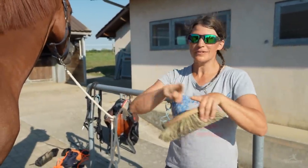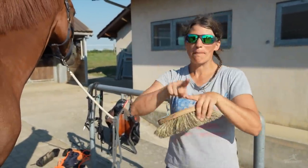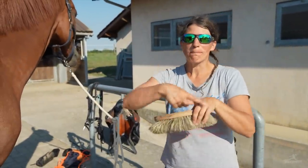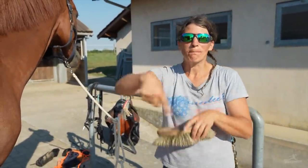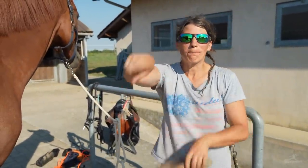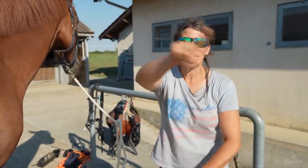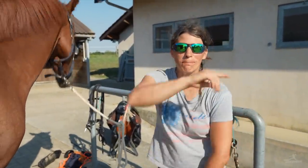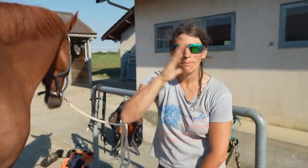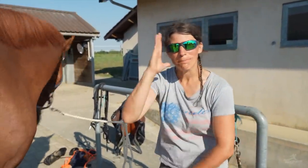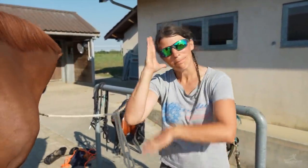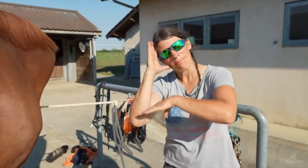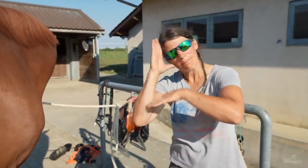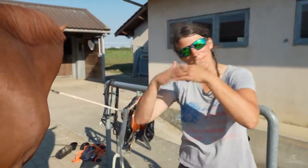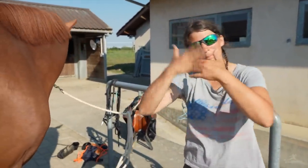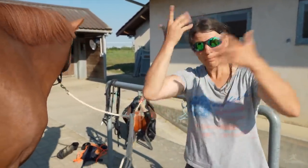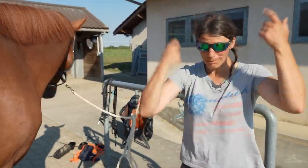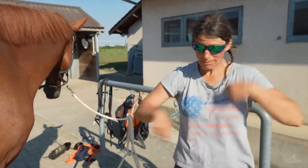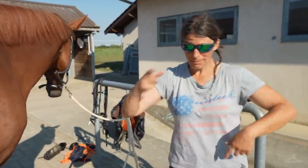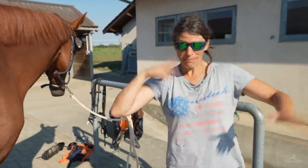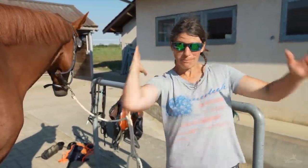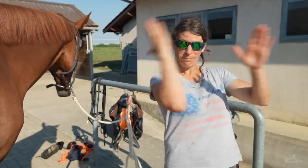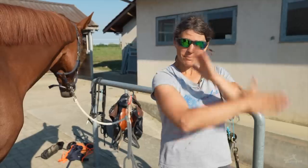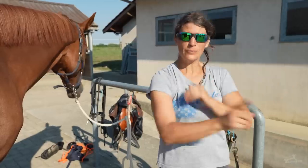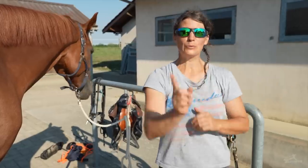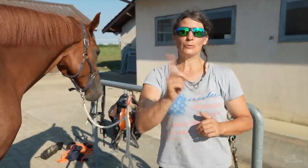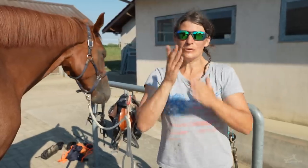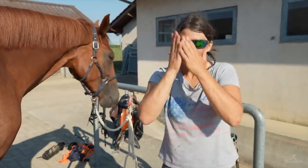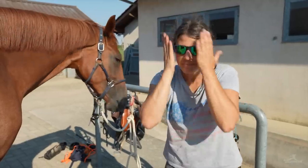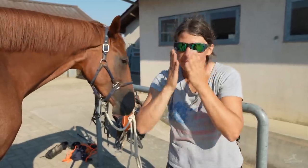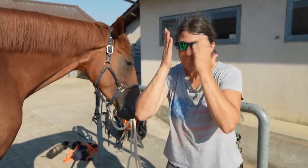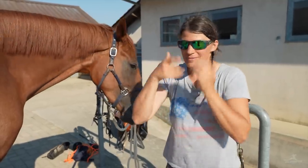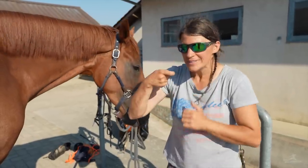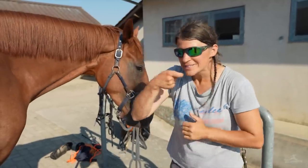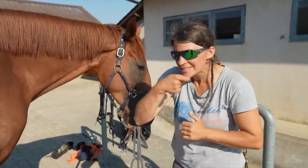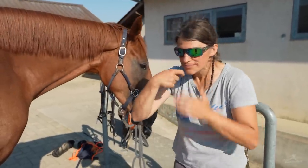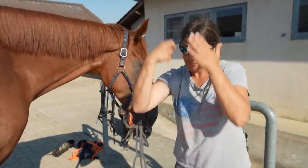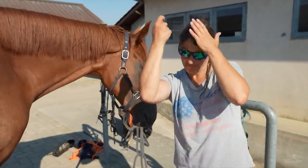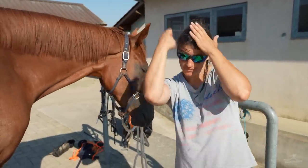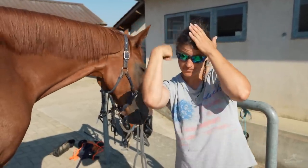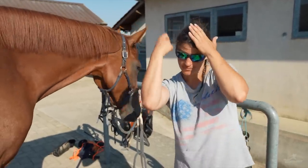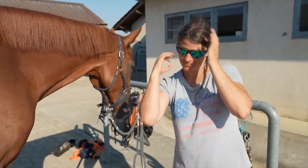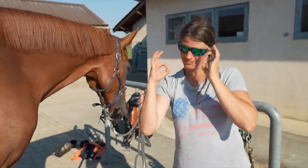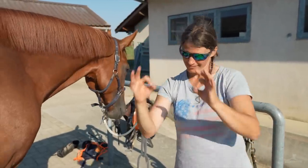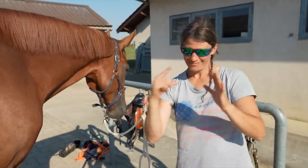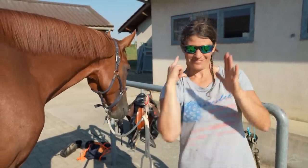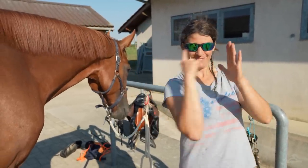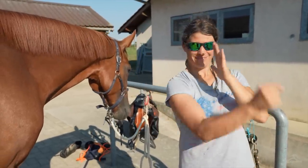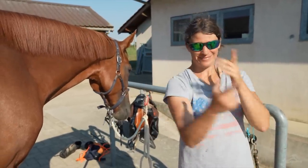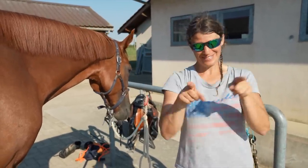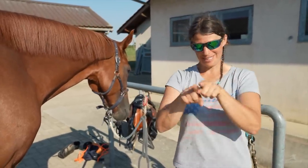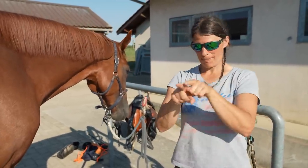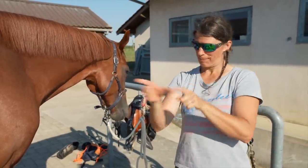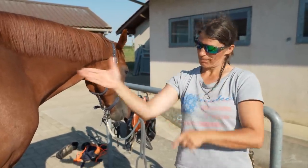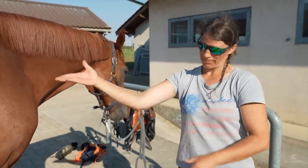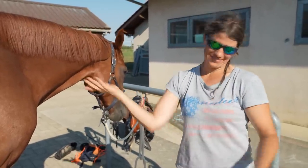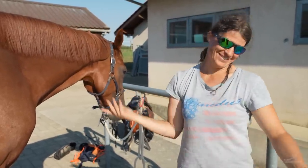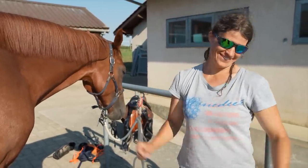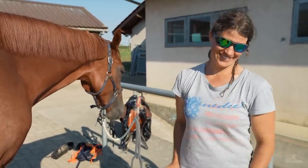It’s the same for all of us, waking up and brushing your teeth, hair, and cleaning your face before going out.